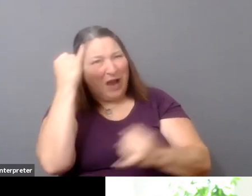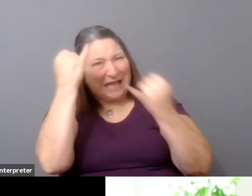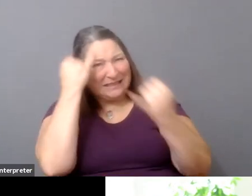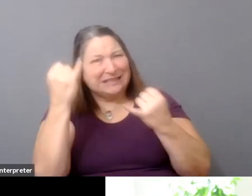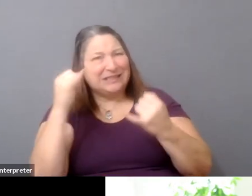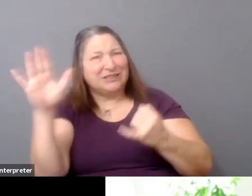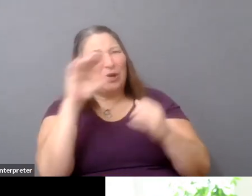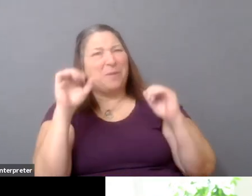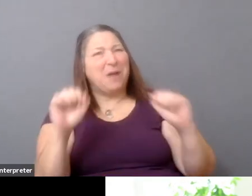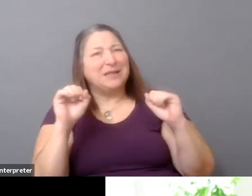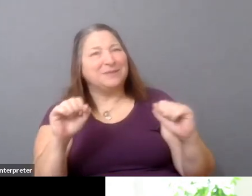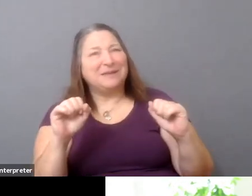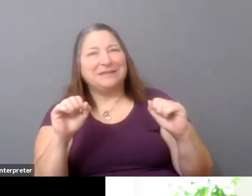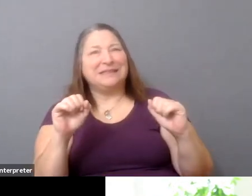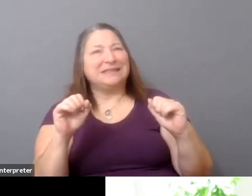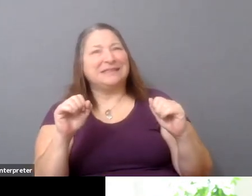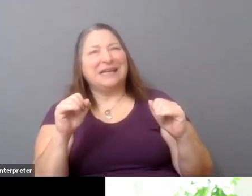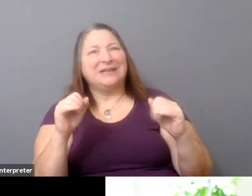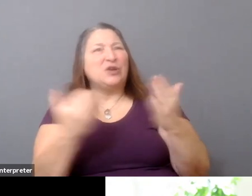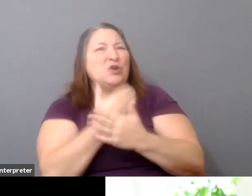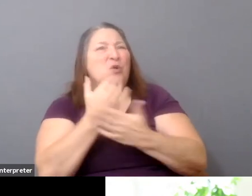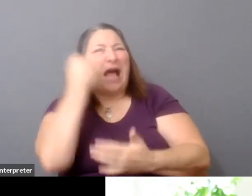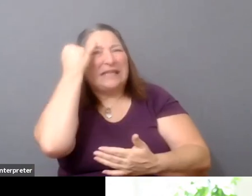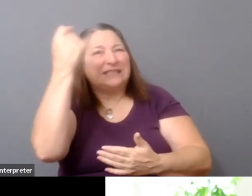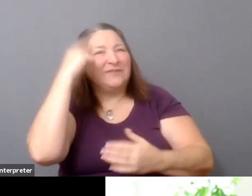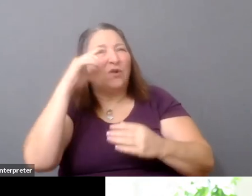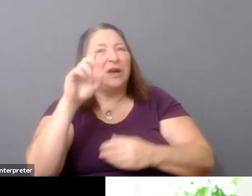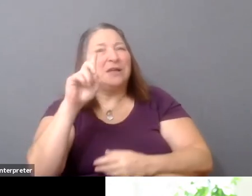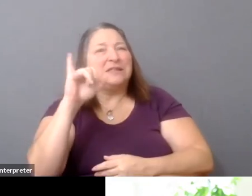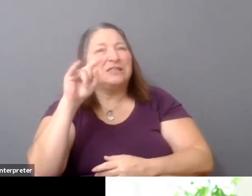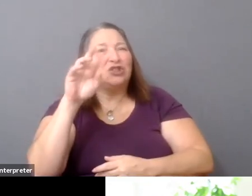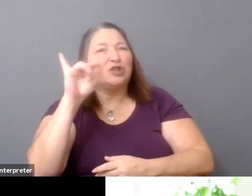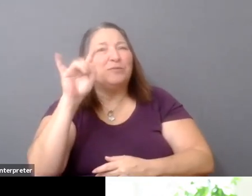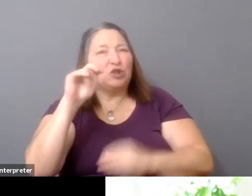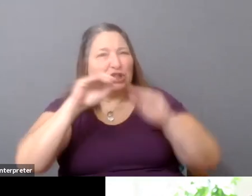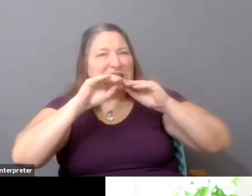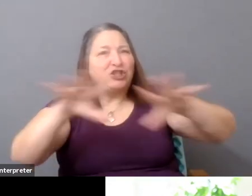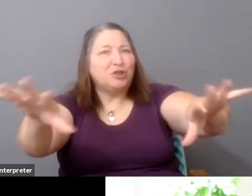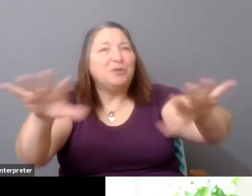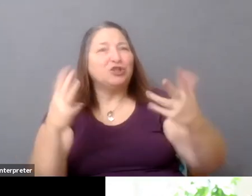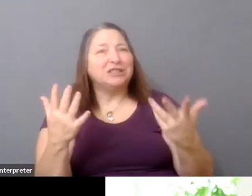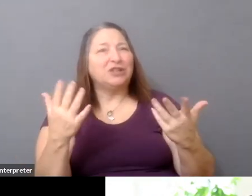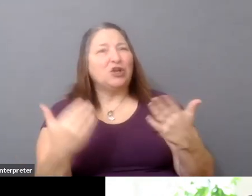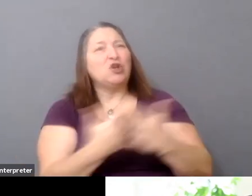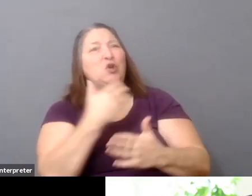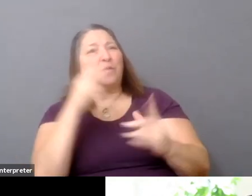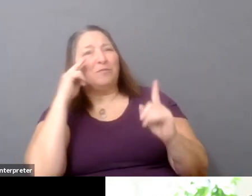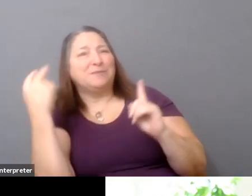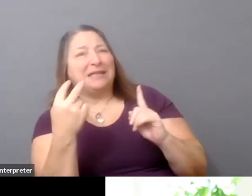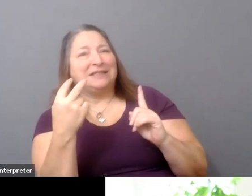around distribution. You know, please put them in the chat. I think that we are so early still